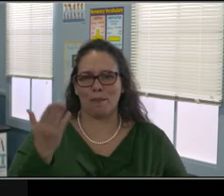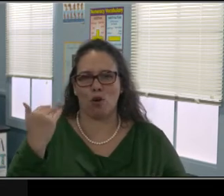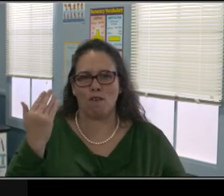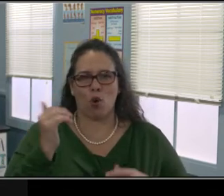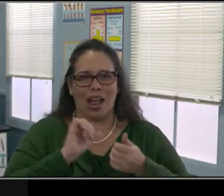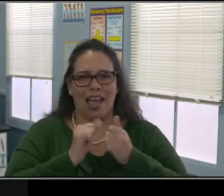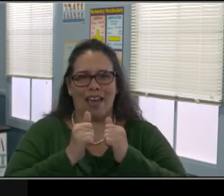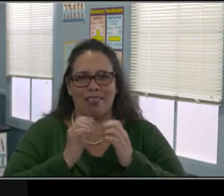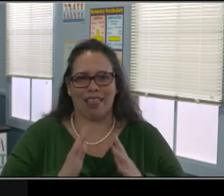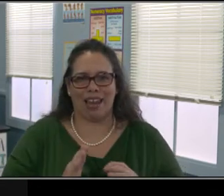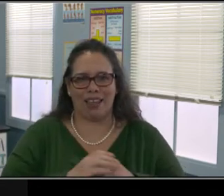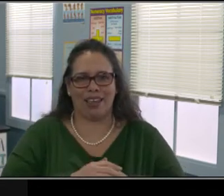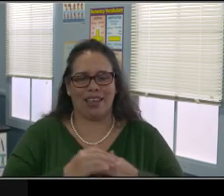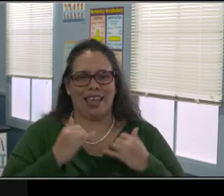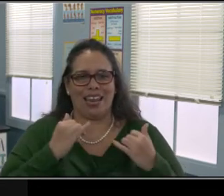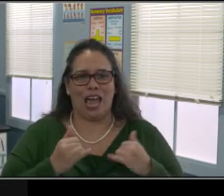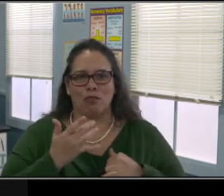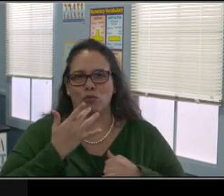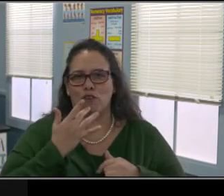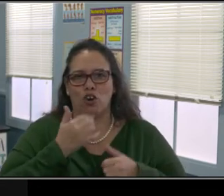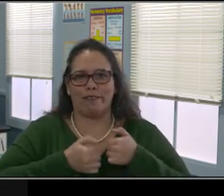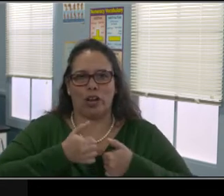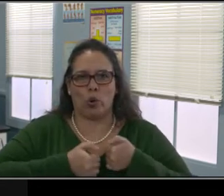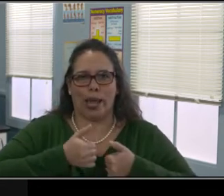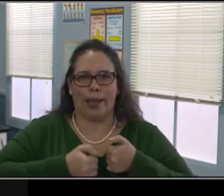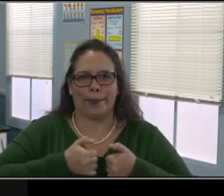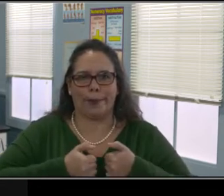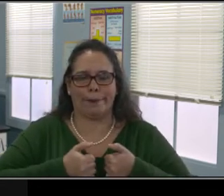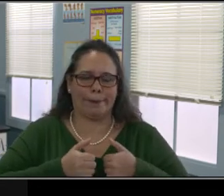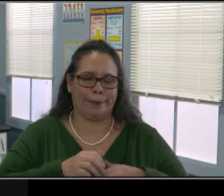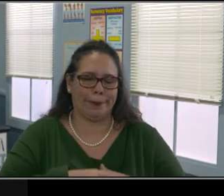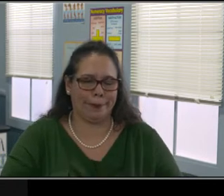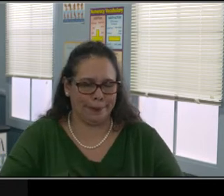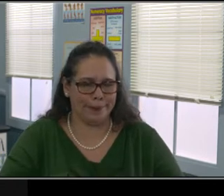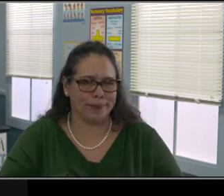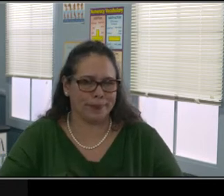how effective are you at listening to your children? Now really listening.